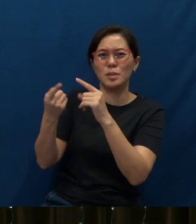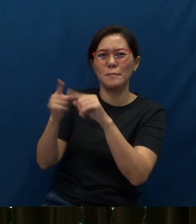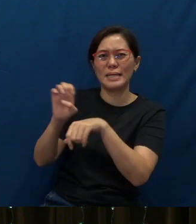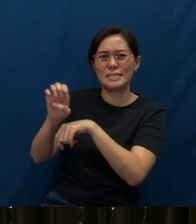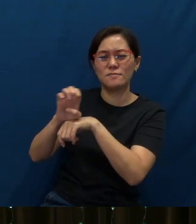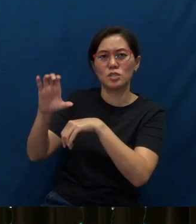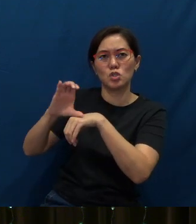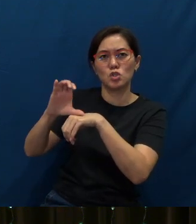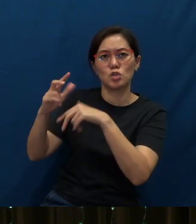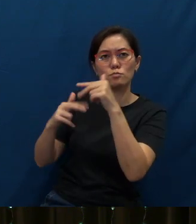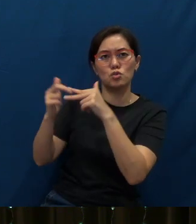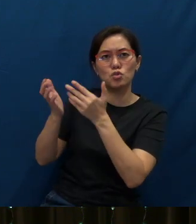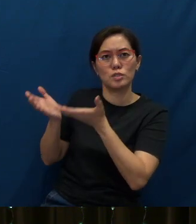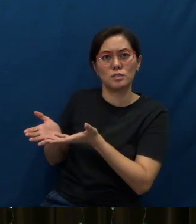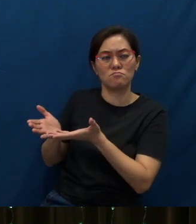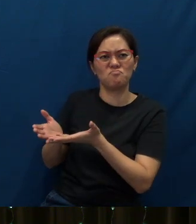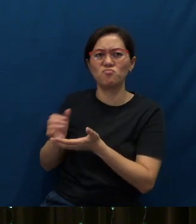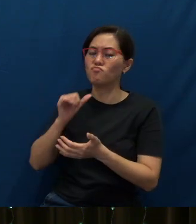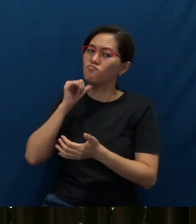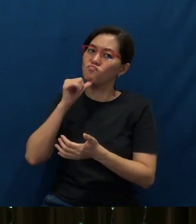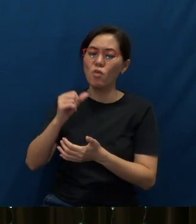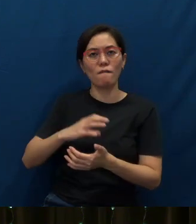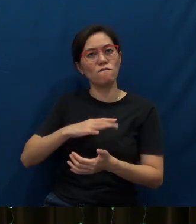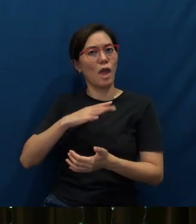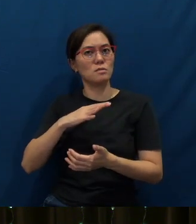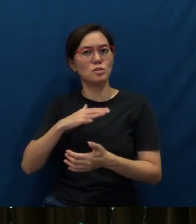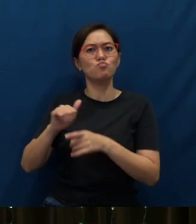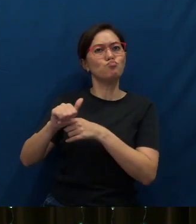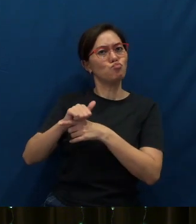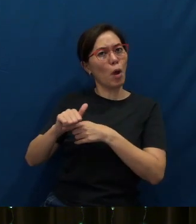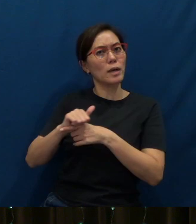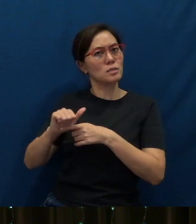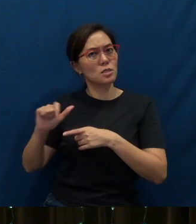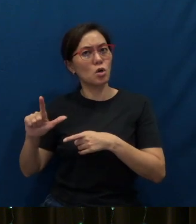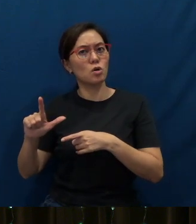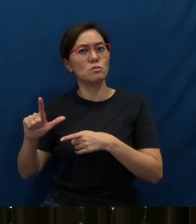Nothing fancy, you know. Very practical and very cost effective.